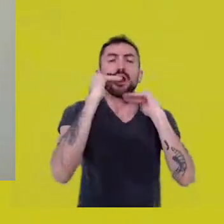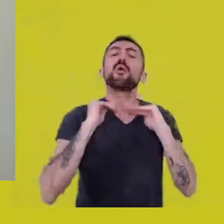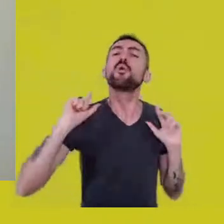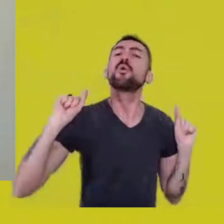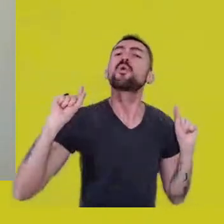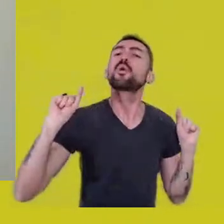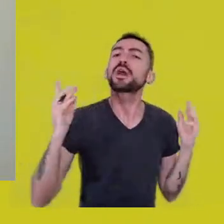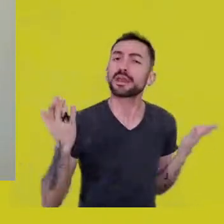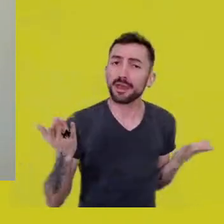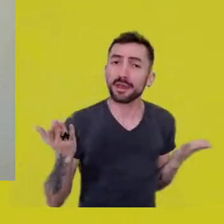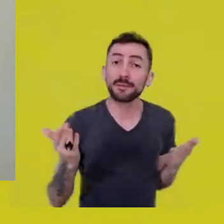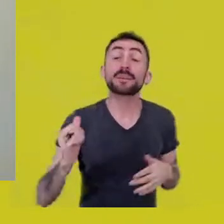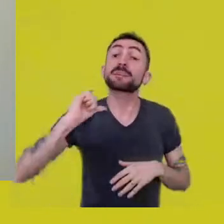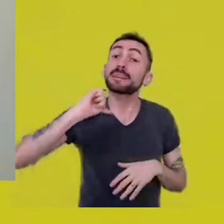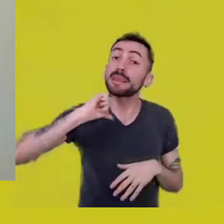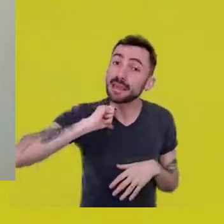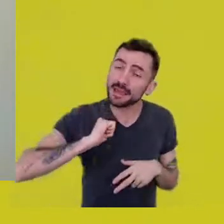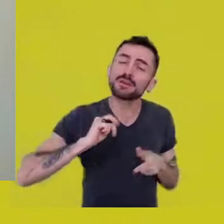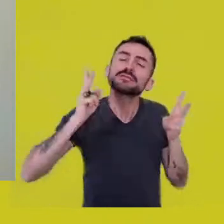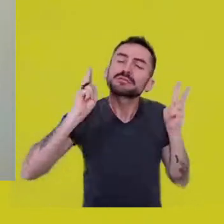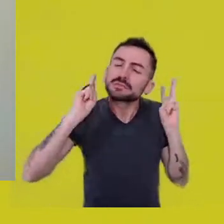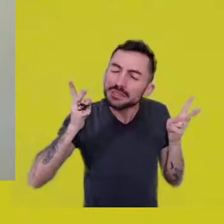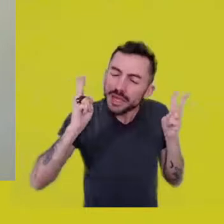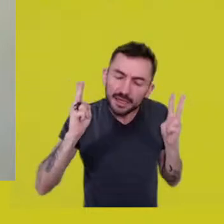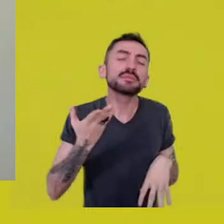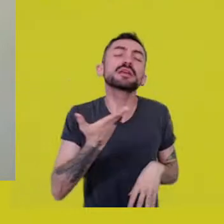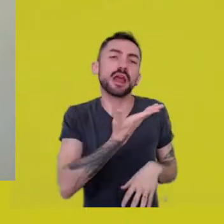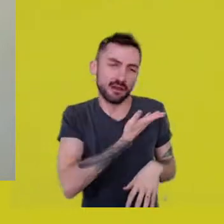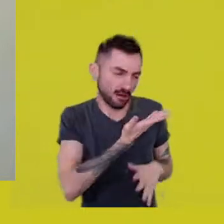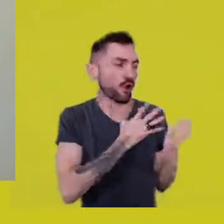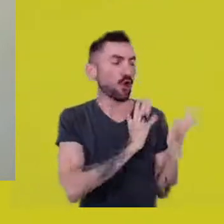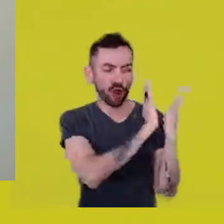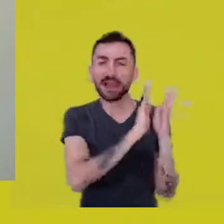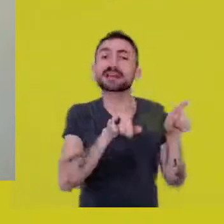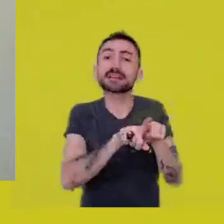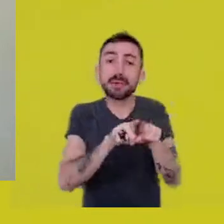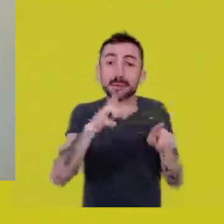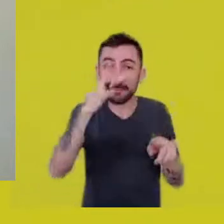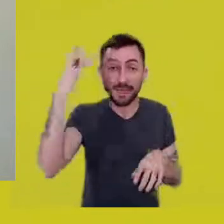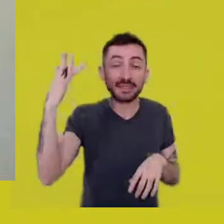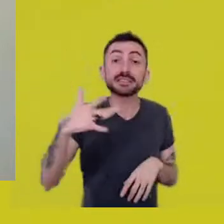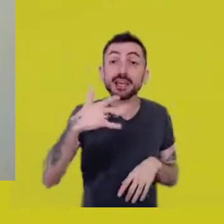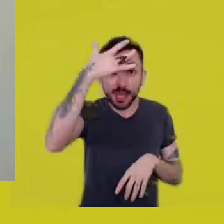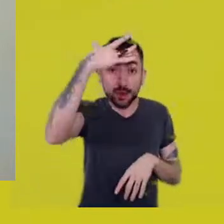in being a collective individual, imagining myself as such.